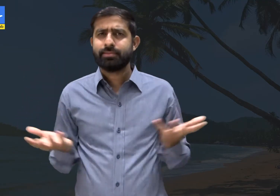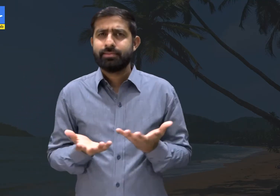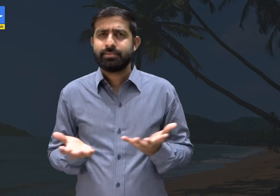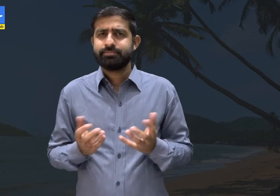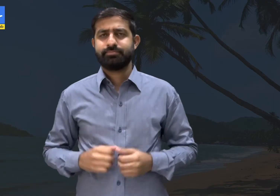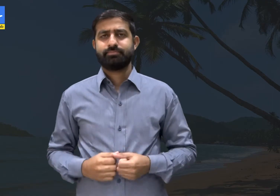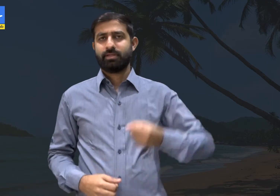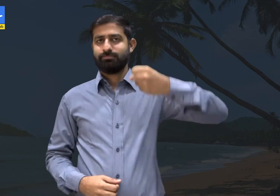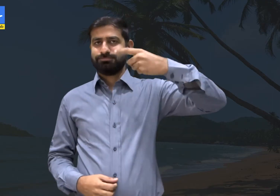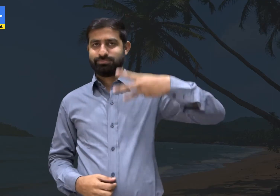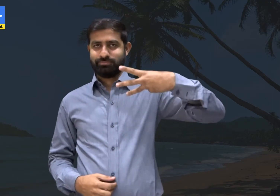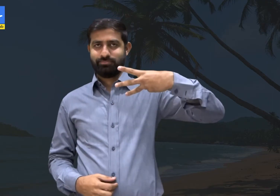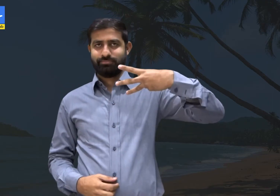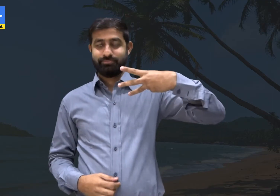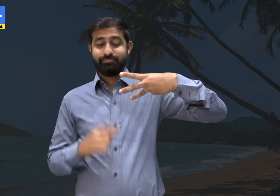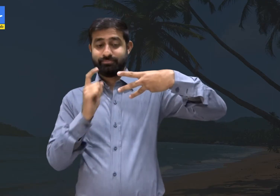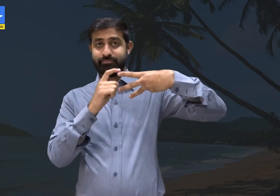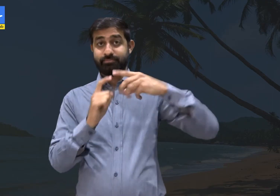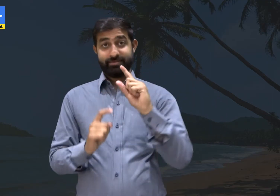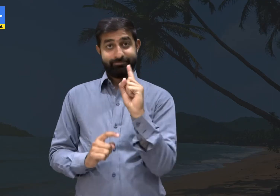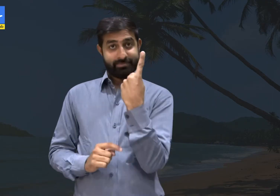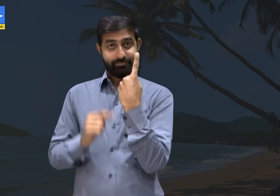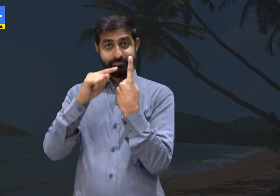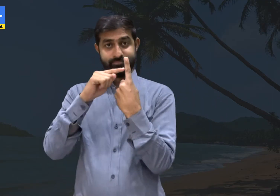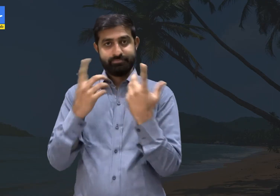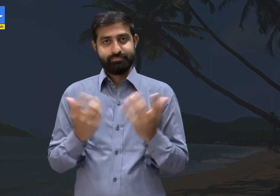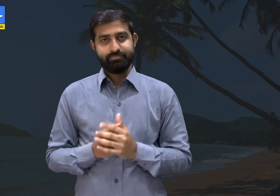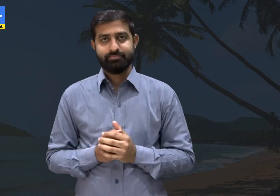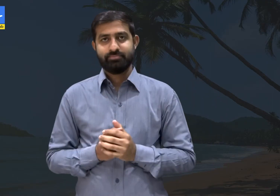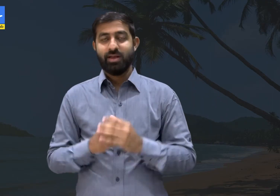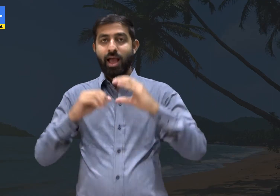There are three parts of this chapter. The first one is